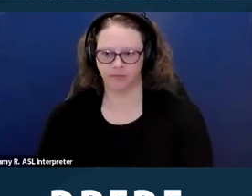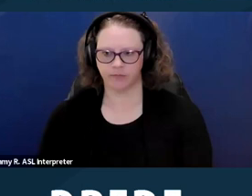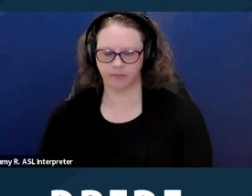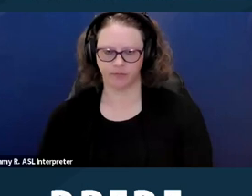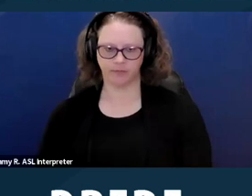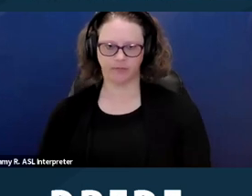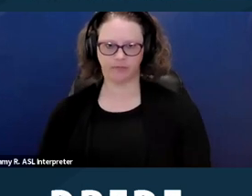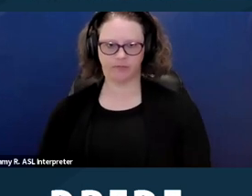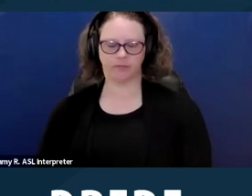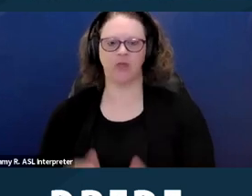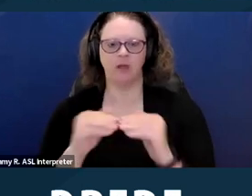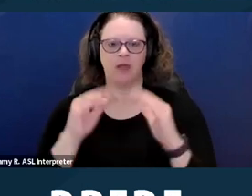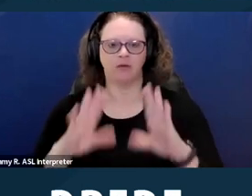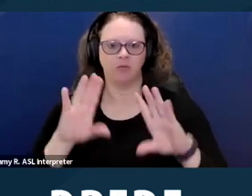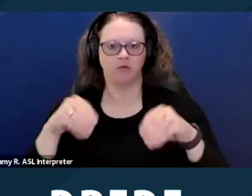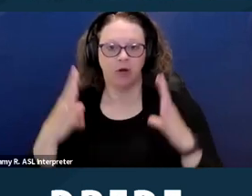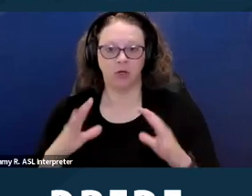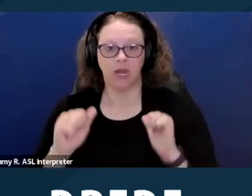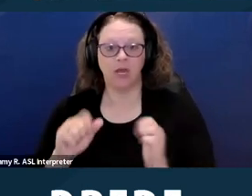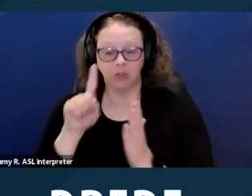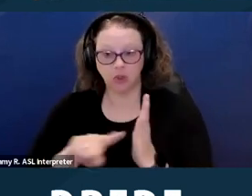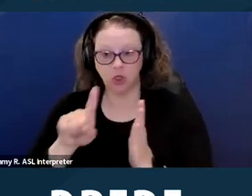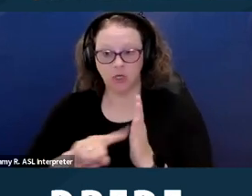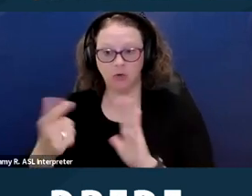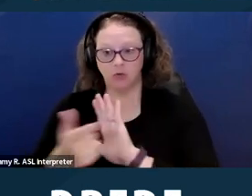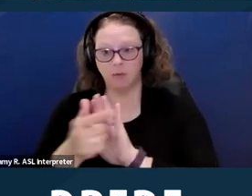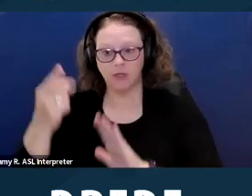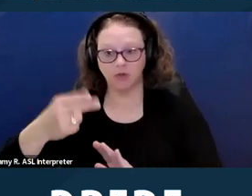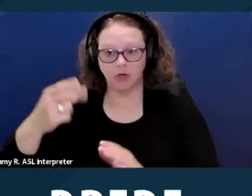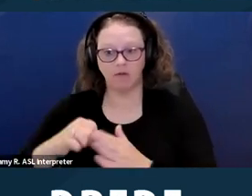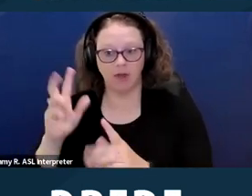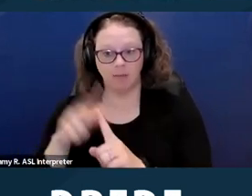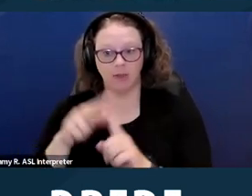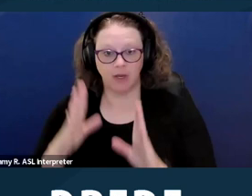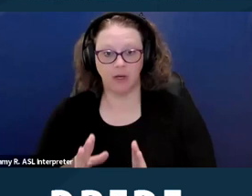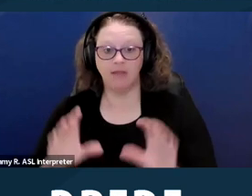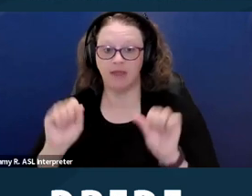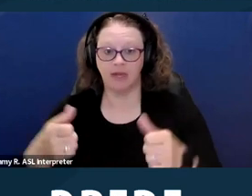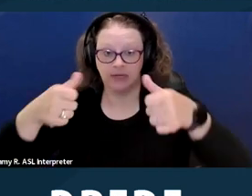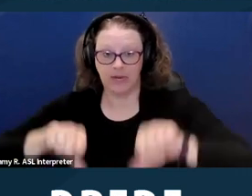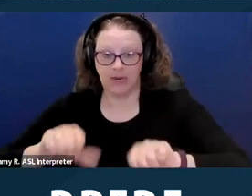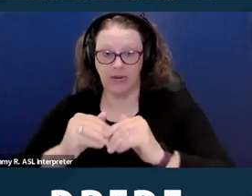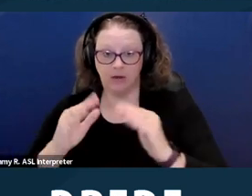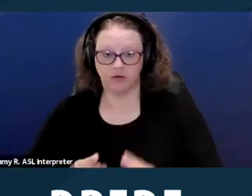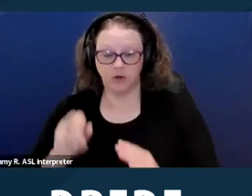The housing provider can otherwise check the criminal history of an applicant. They're allowed to deny housing or take adverse action based